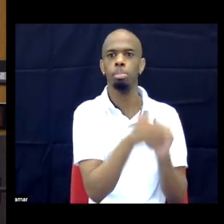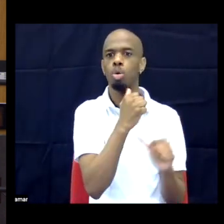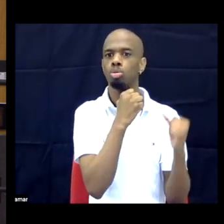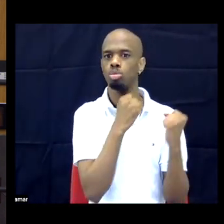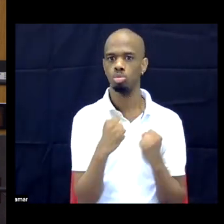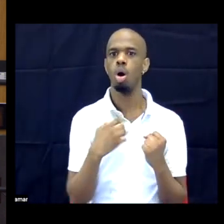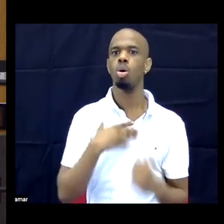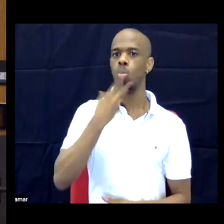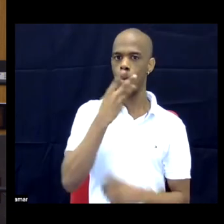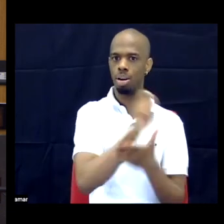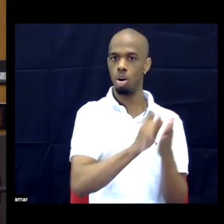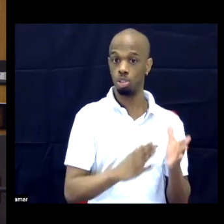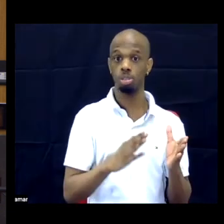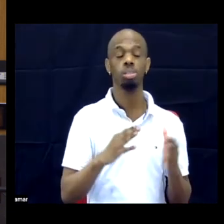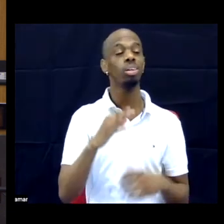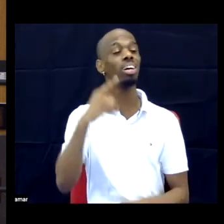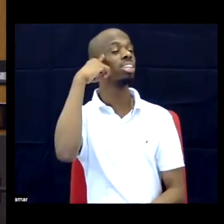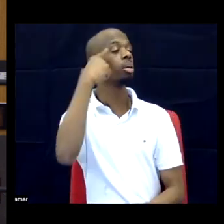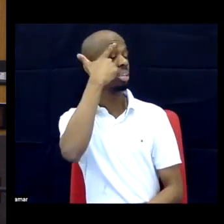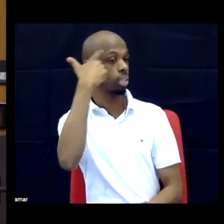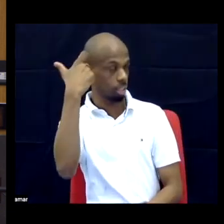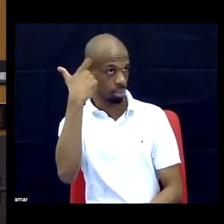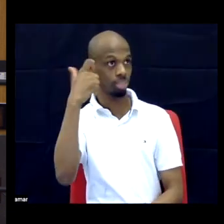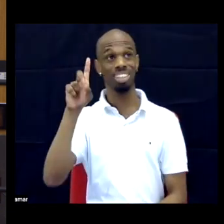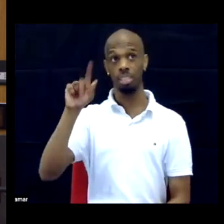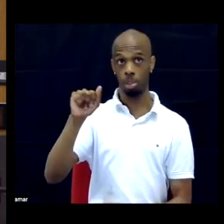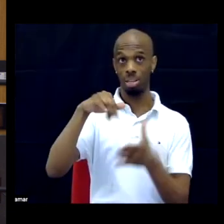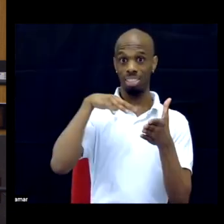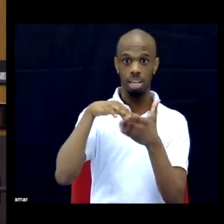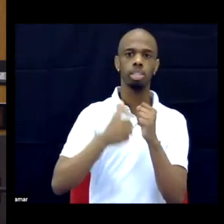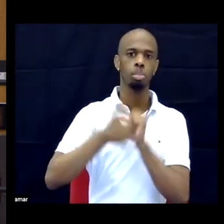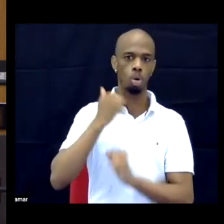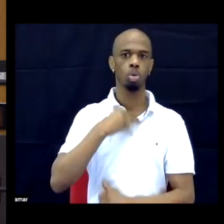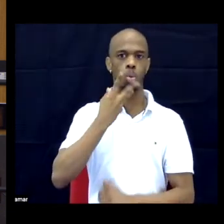I think that disability studies is primarily white because for a lot of white disabled